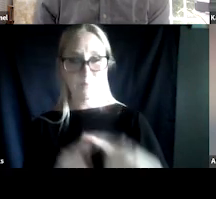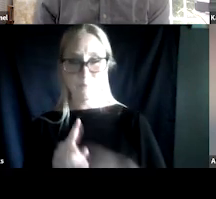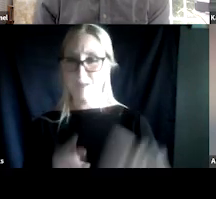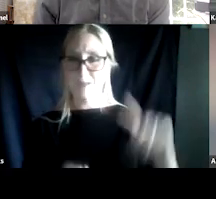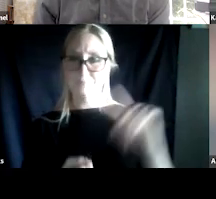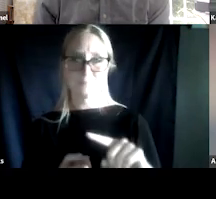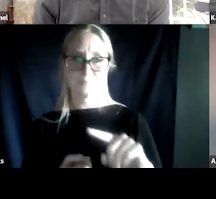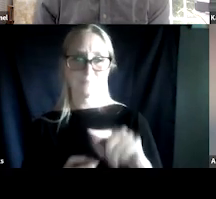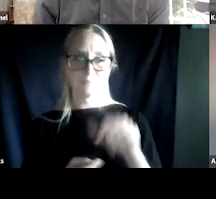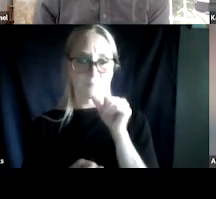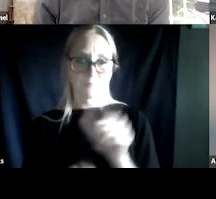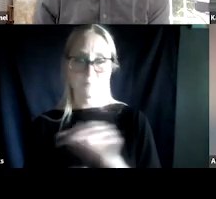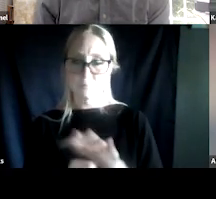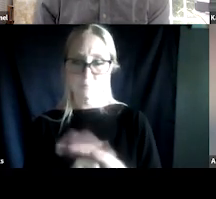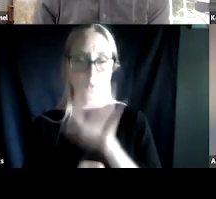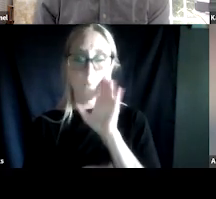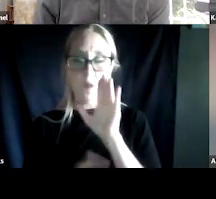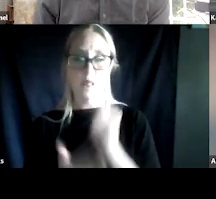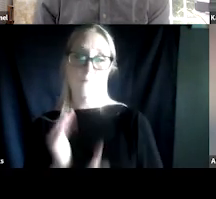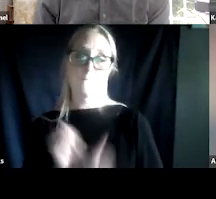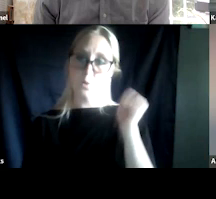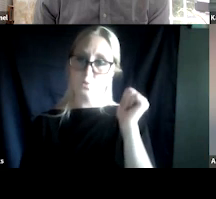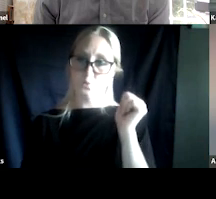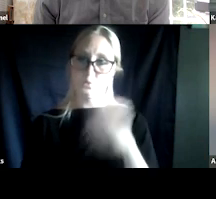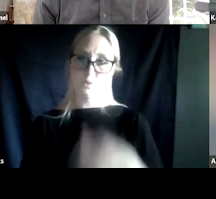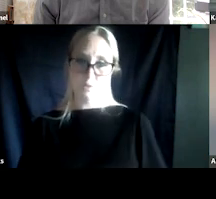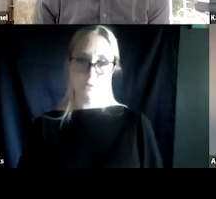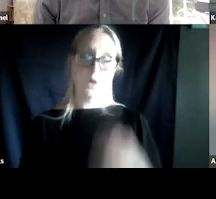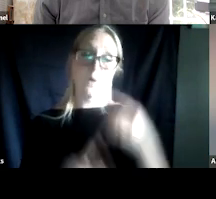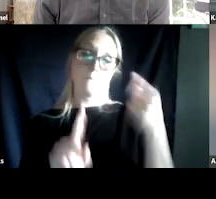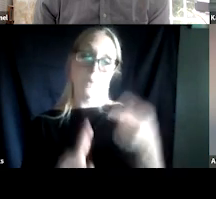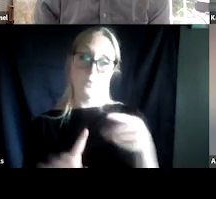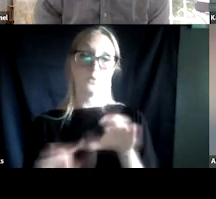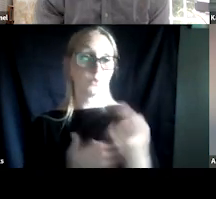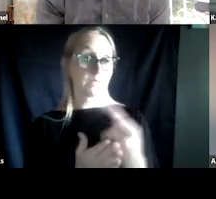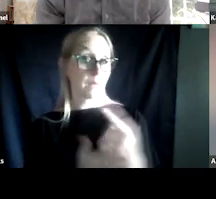just few treatments will help most. So the point being doing something is better than nothing.